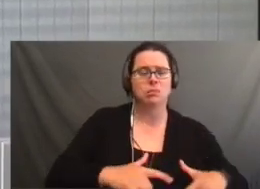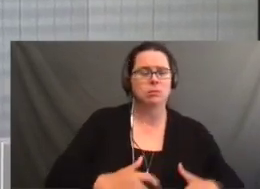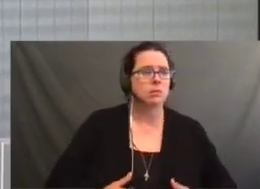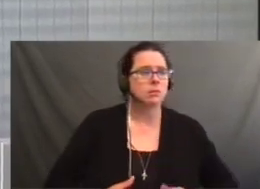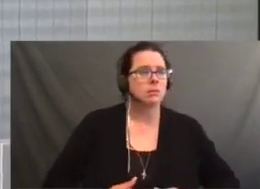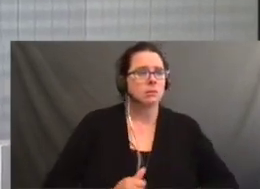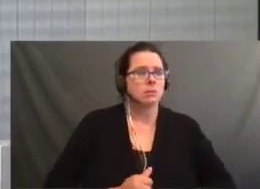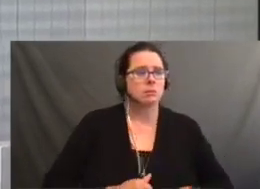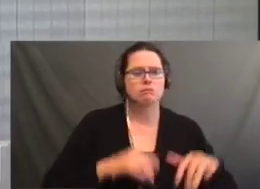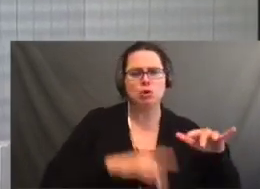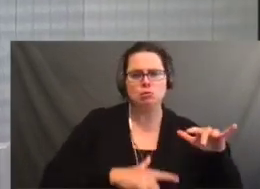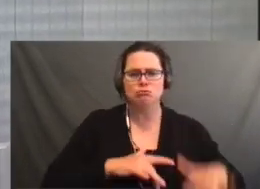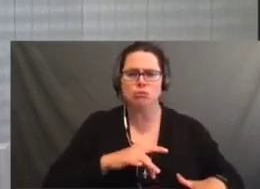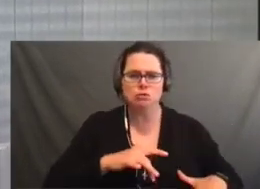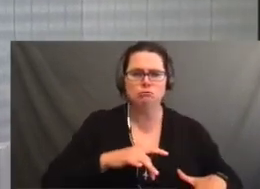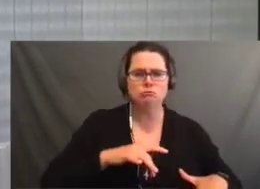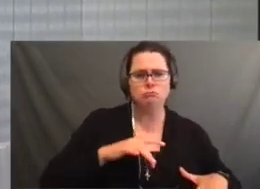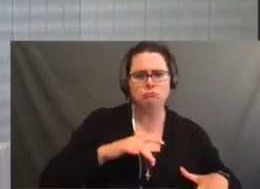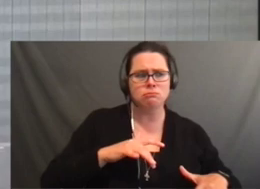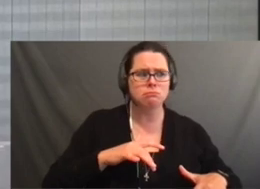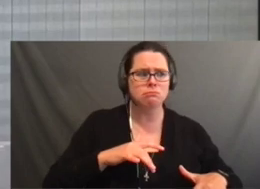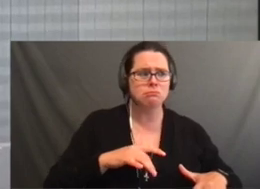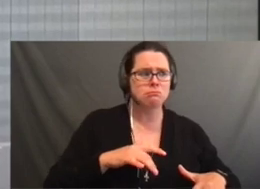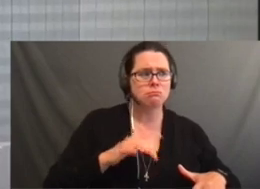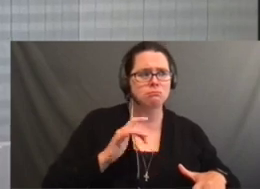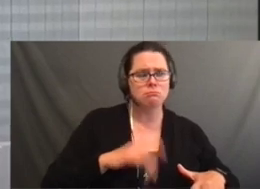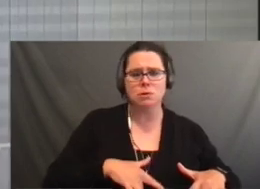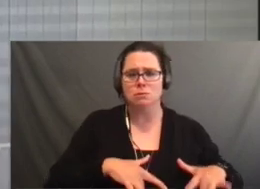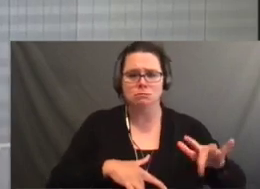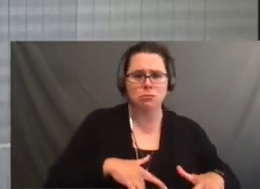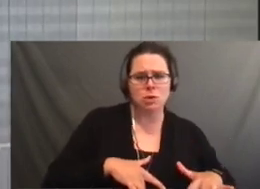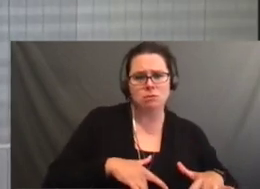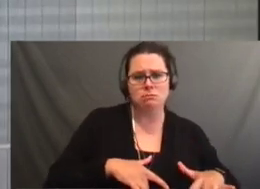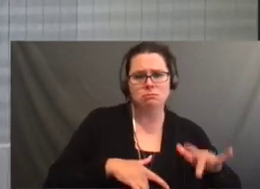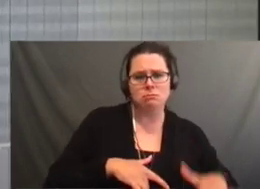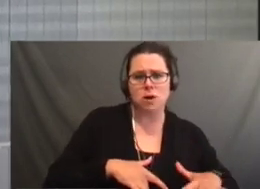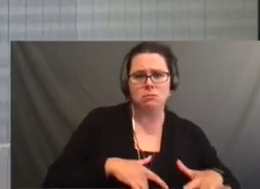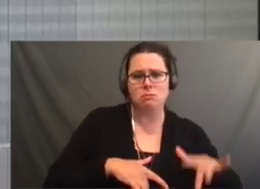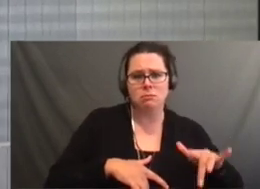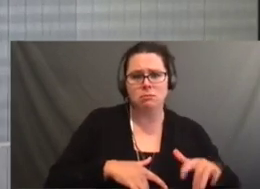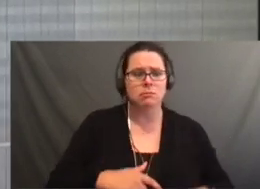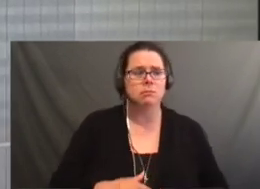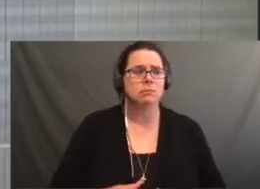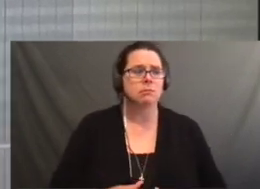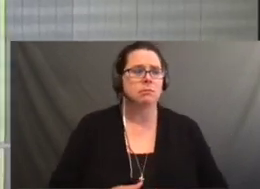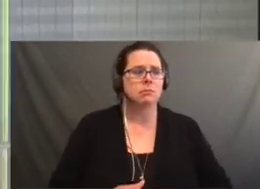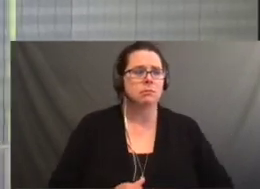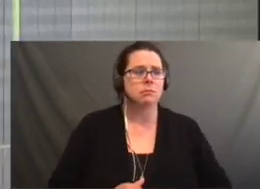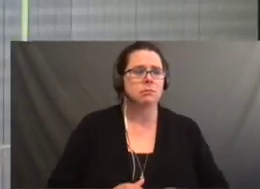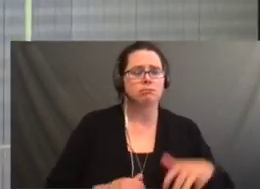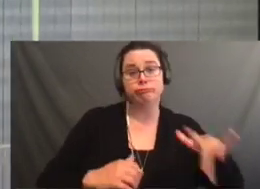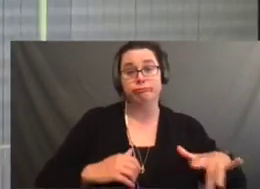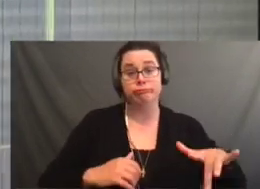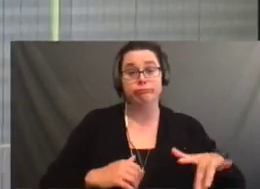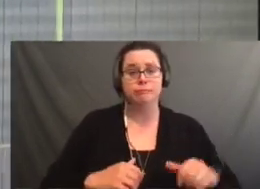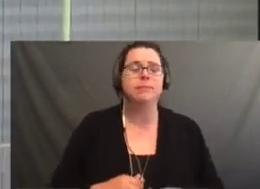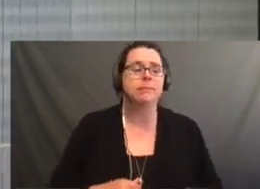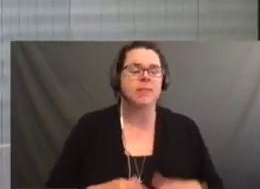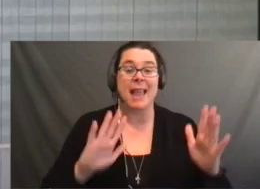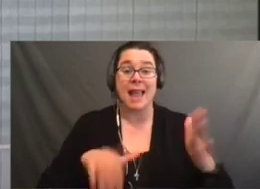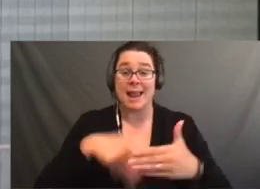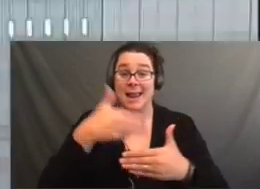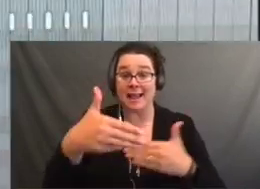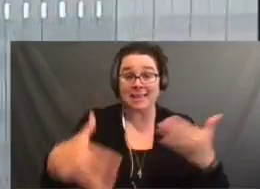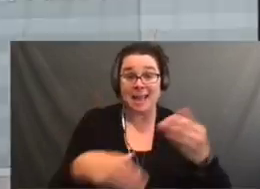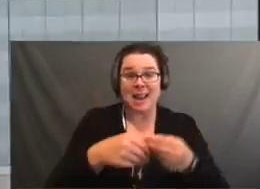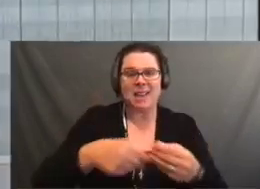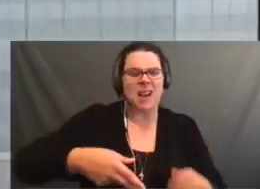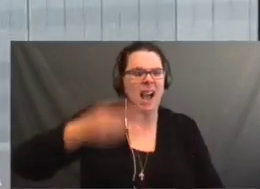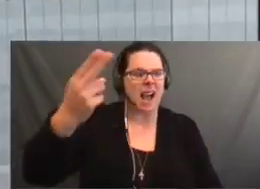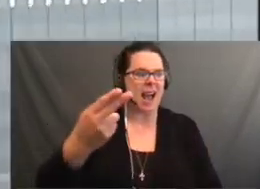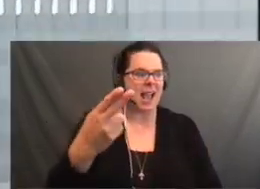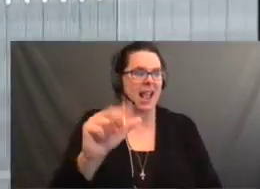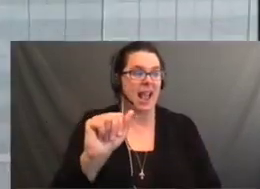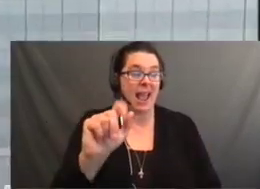which you appeared. So Tyler will be up first.